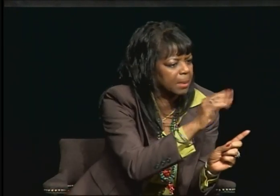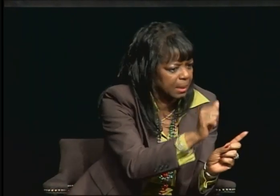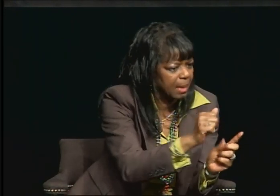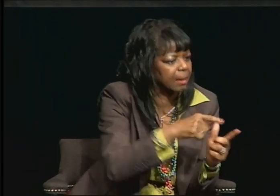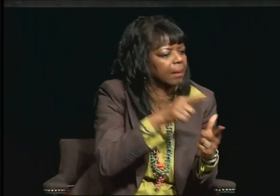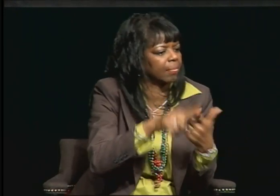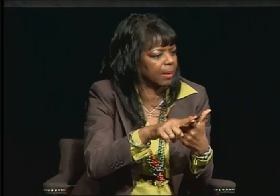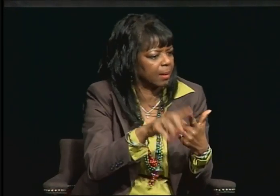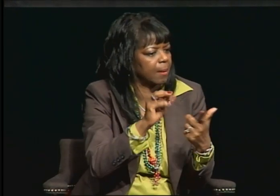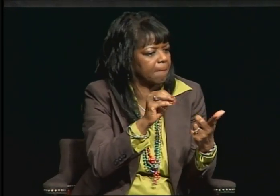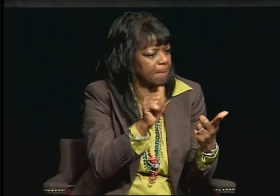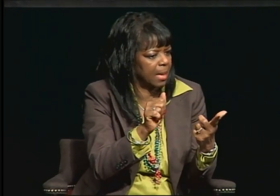My PhD came much later.